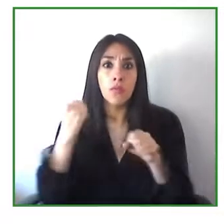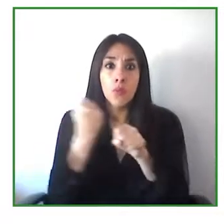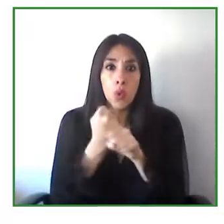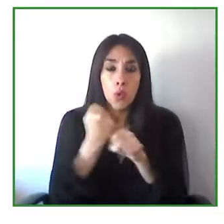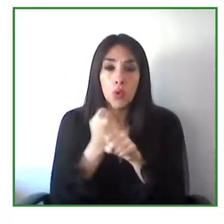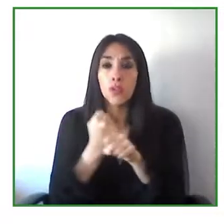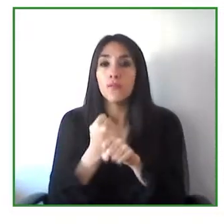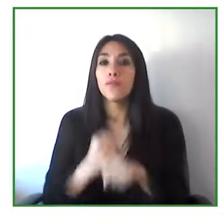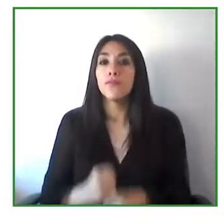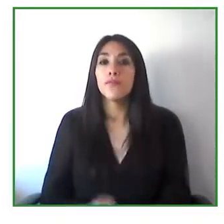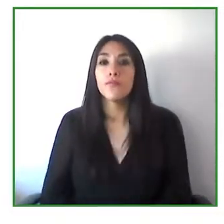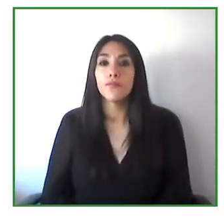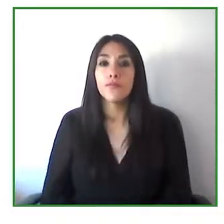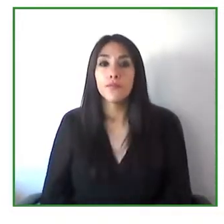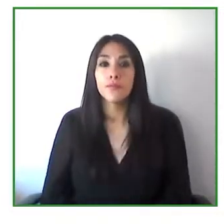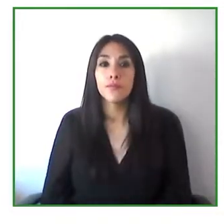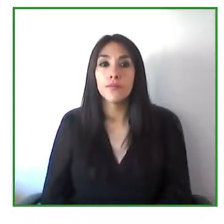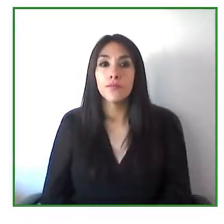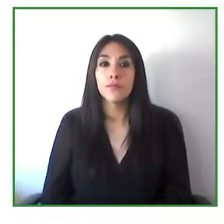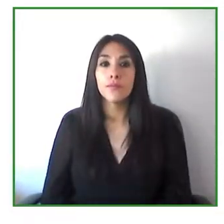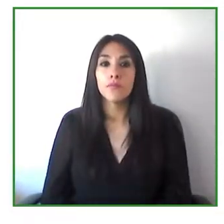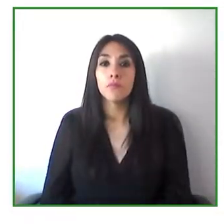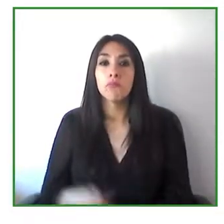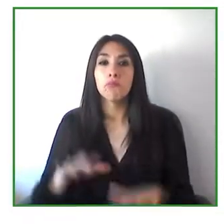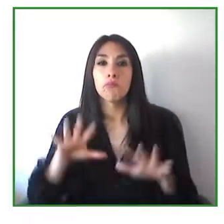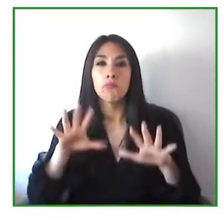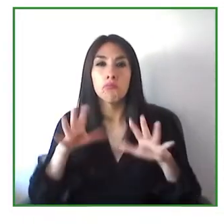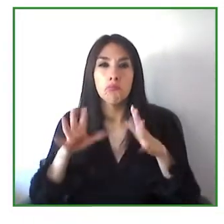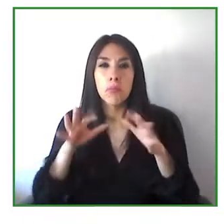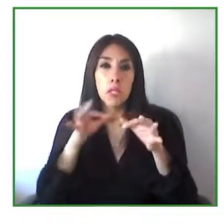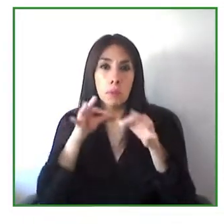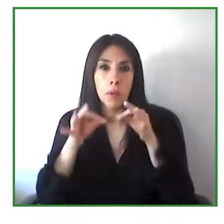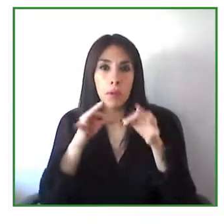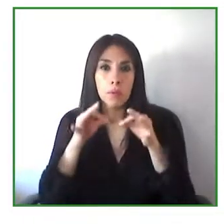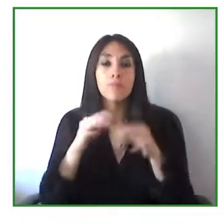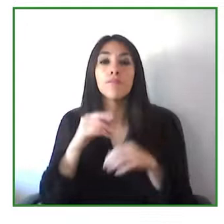that was formed by the United Nations Department of